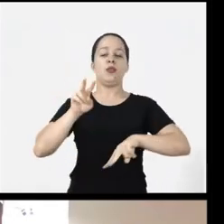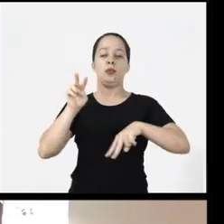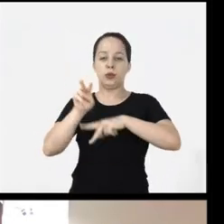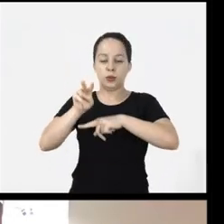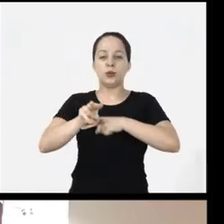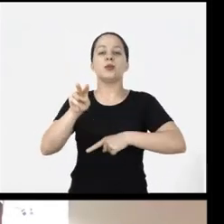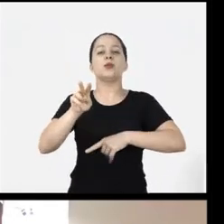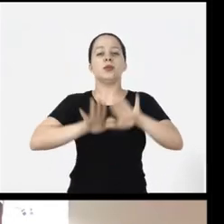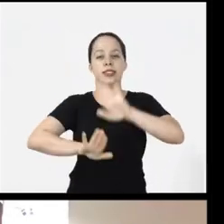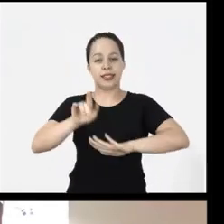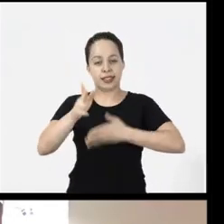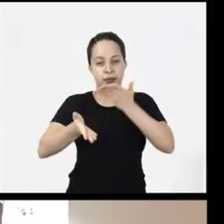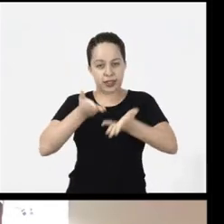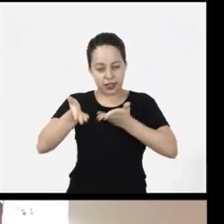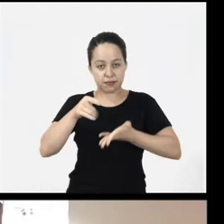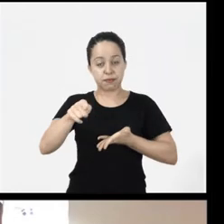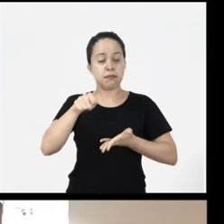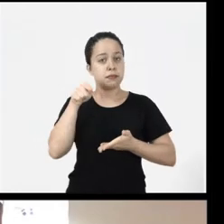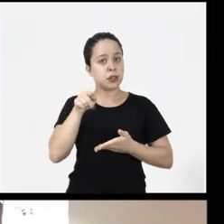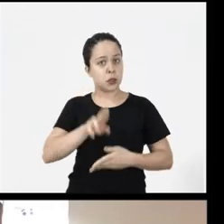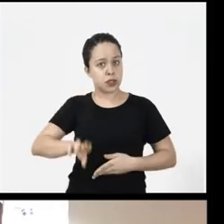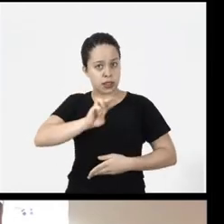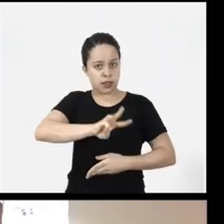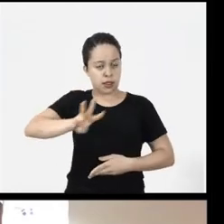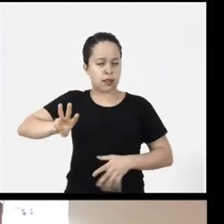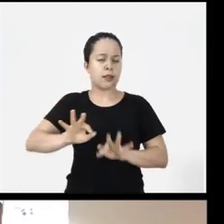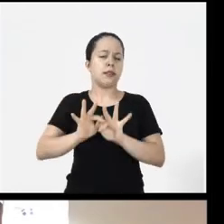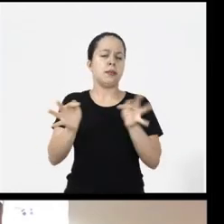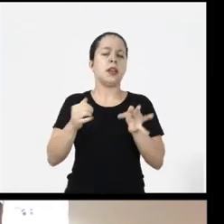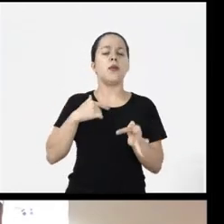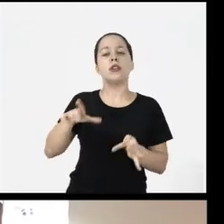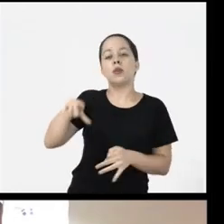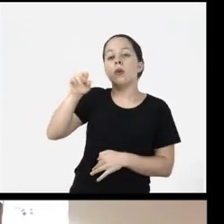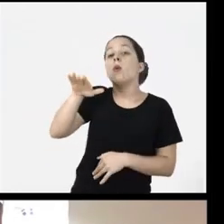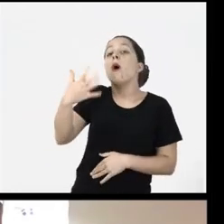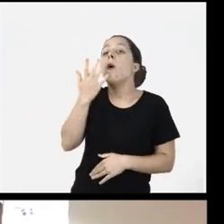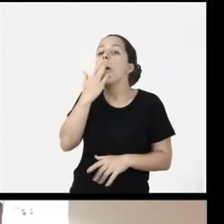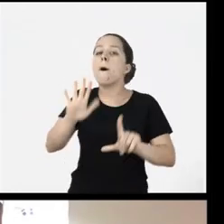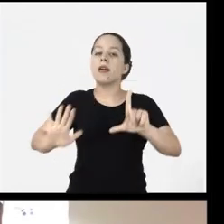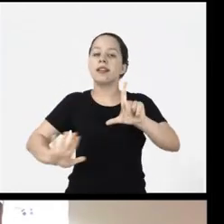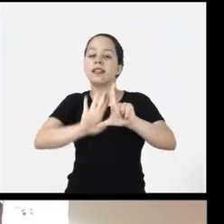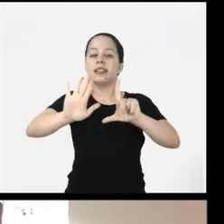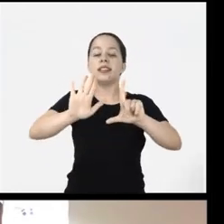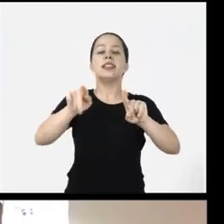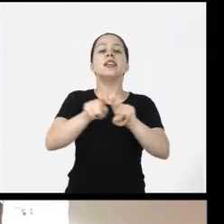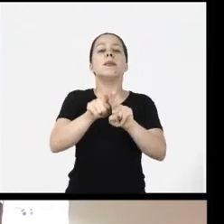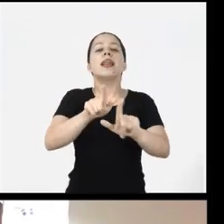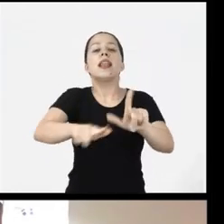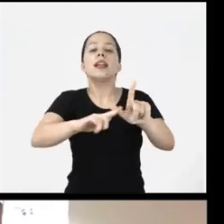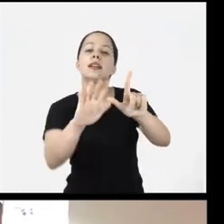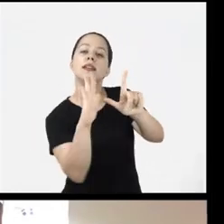us to take care of it and the tool is super simple to use I choose the background color and wake up And